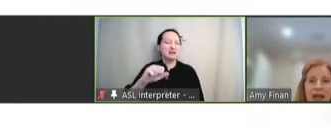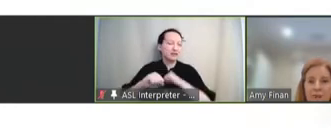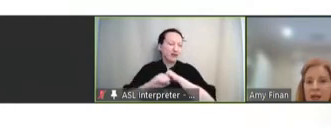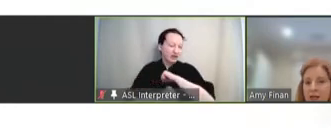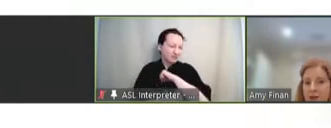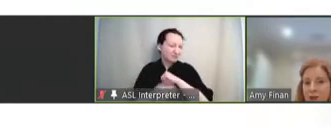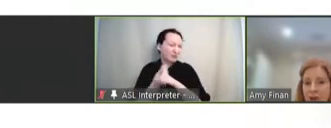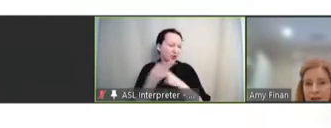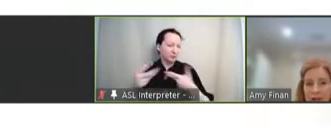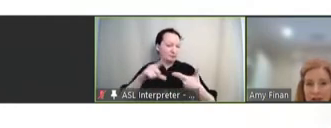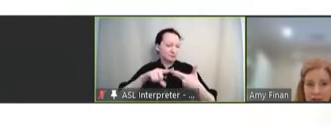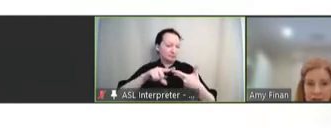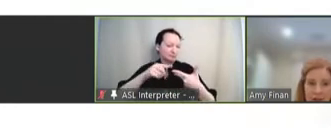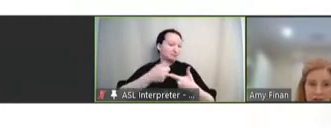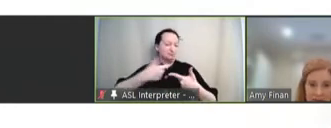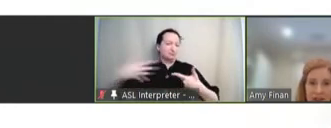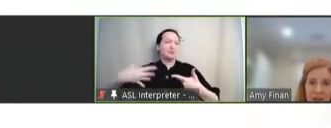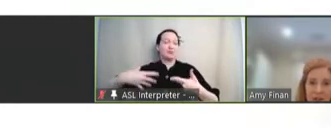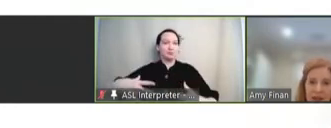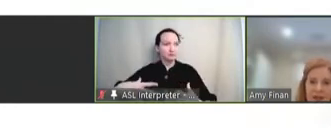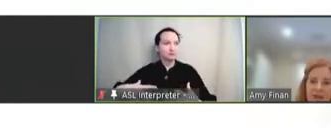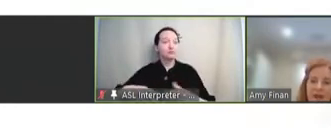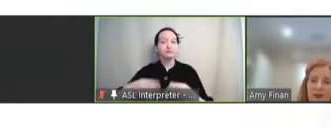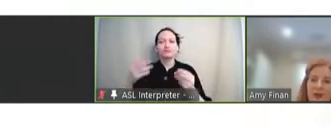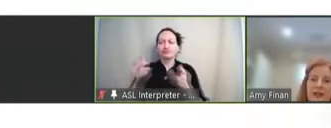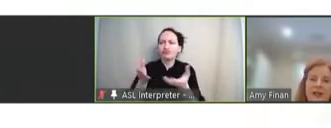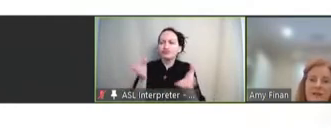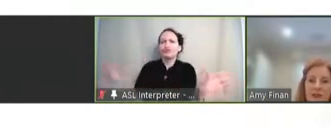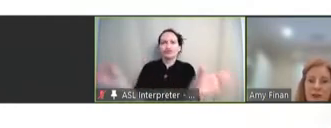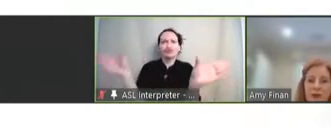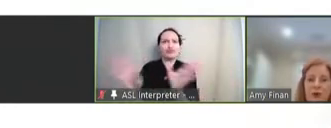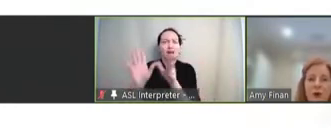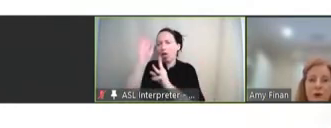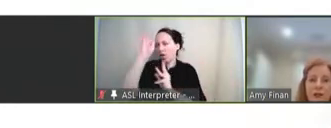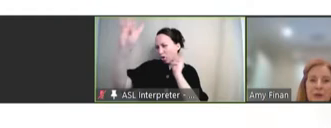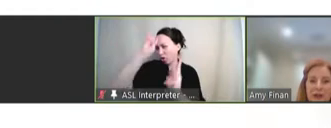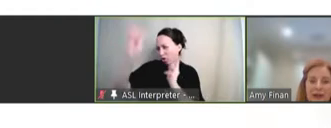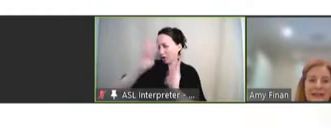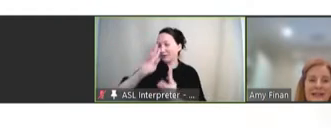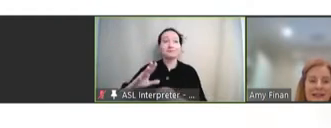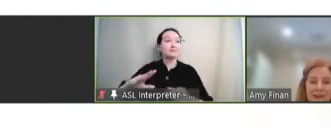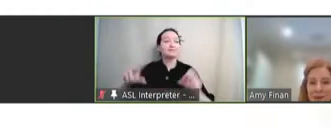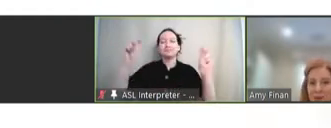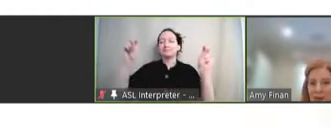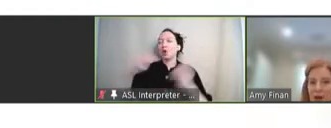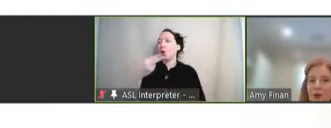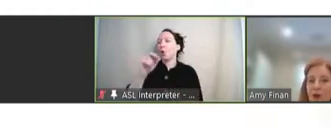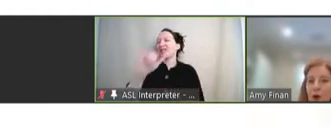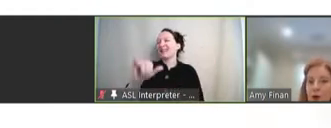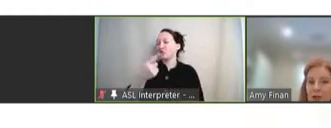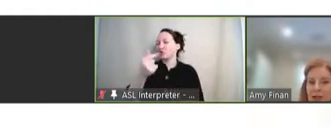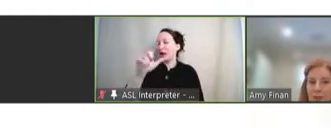have been instrumental in accelerating the development of these holy grail vaccines. Notably,